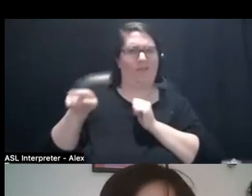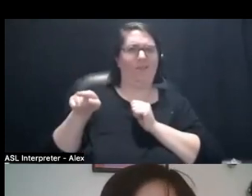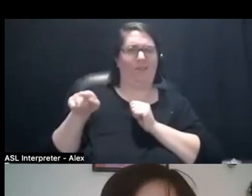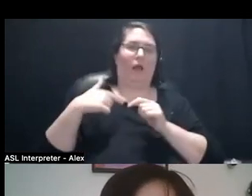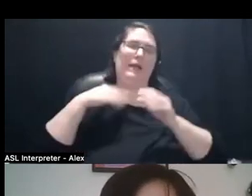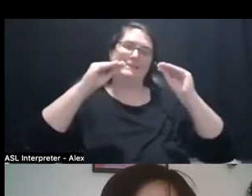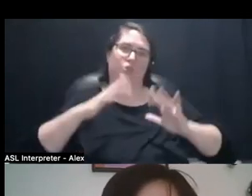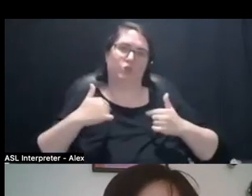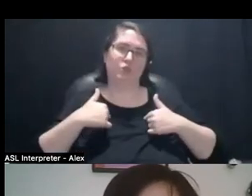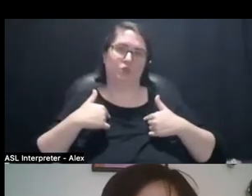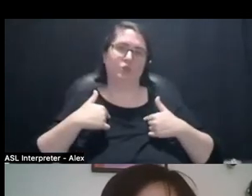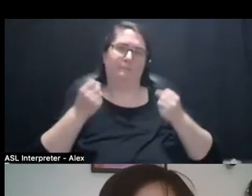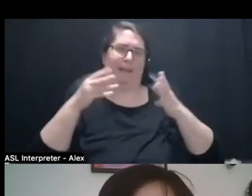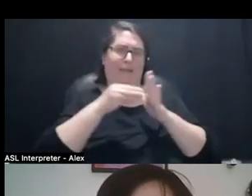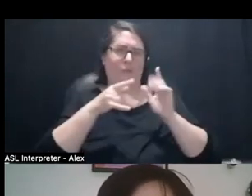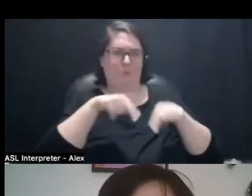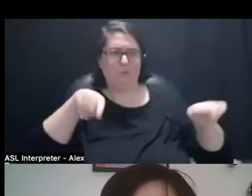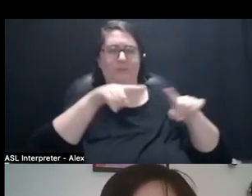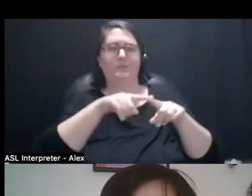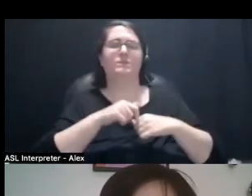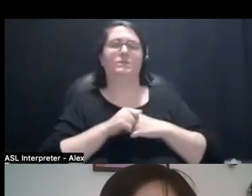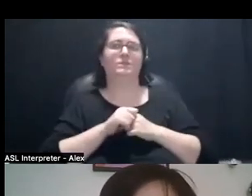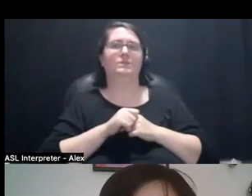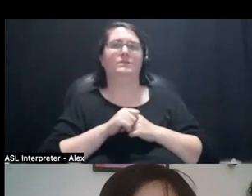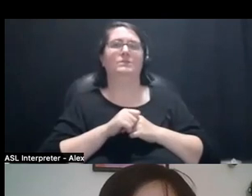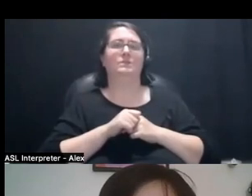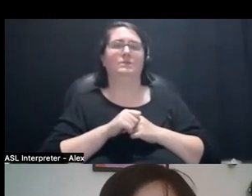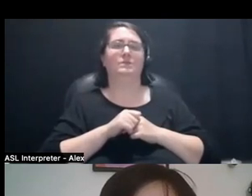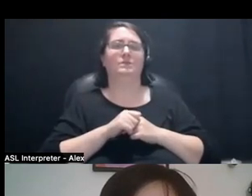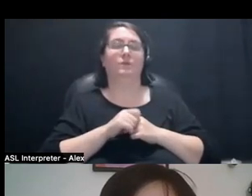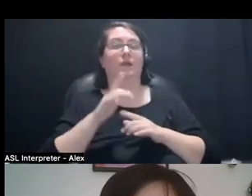and I have lots of students and I was, actually this is part of my check in.